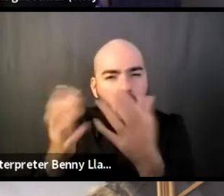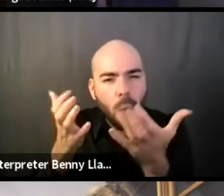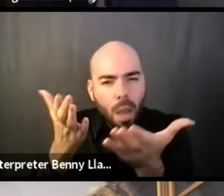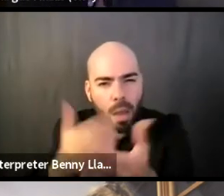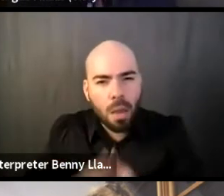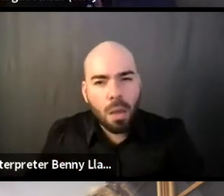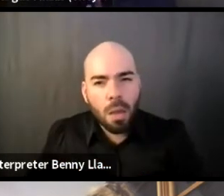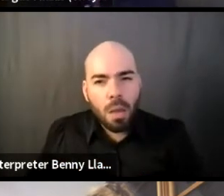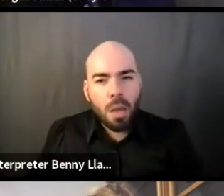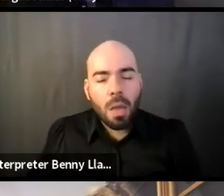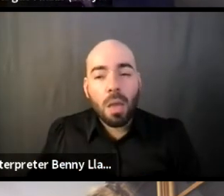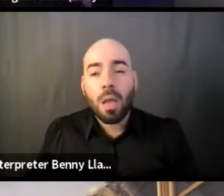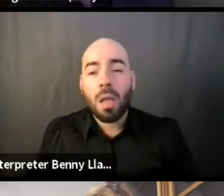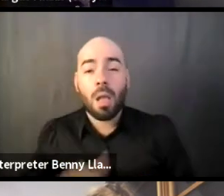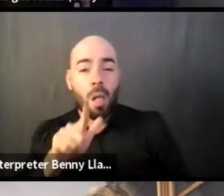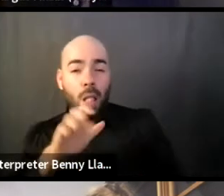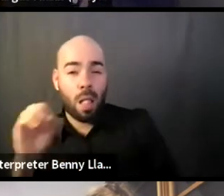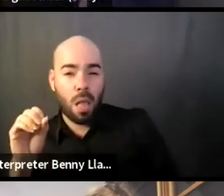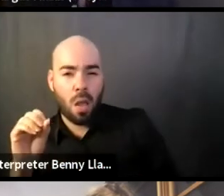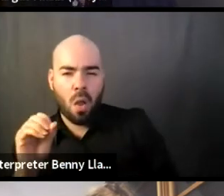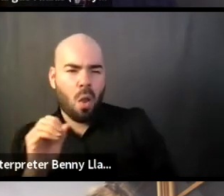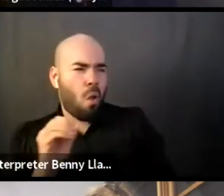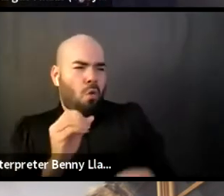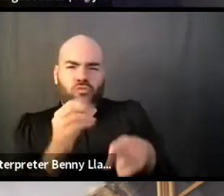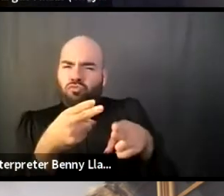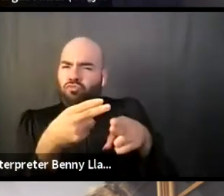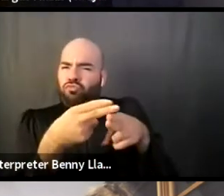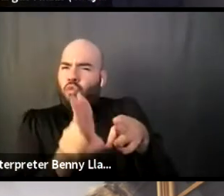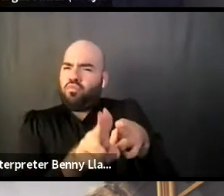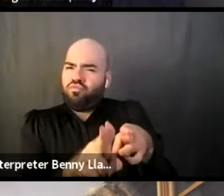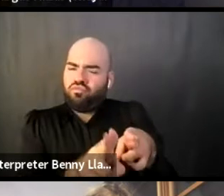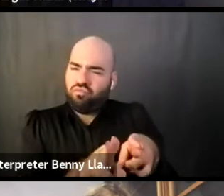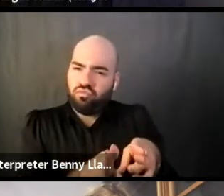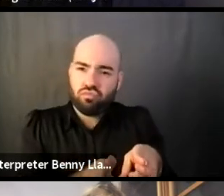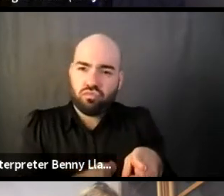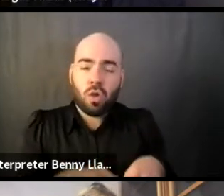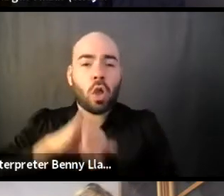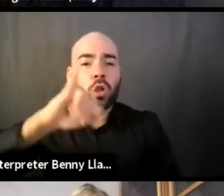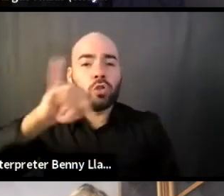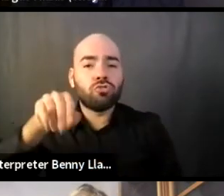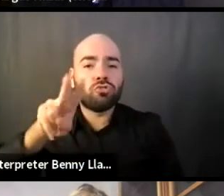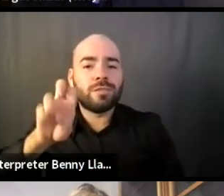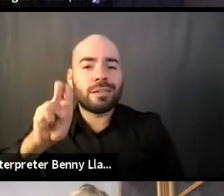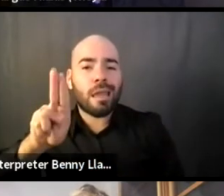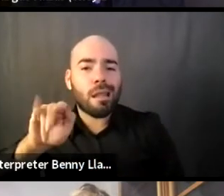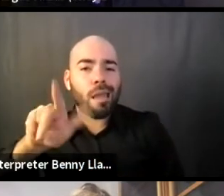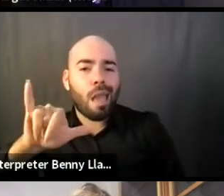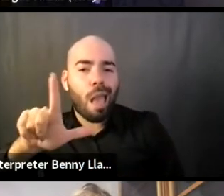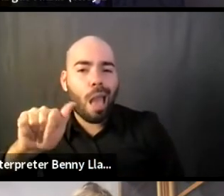I can give you something just very briefly. The Juvenilia Collective has only partnered with ITM